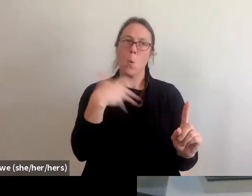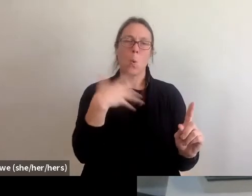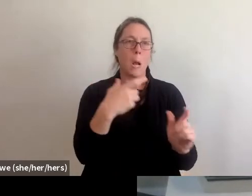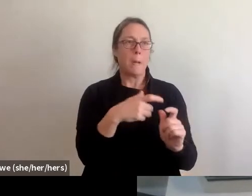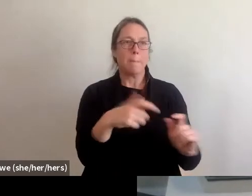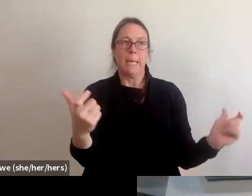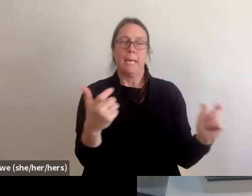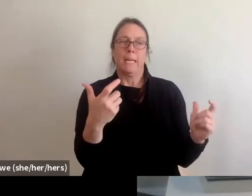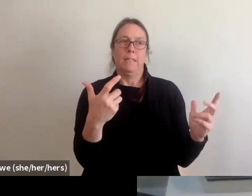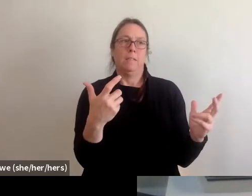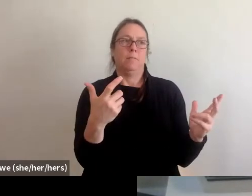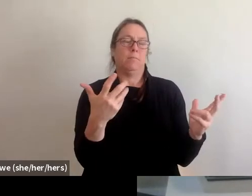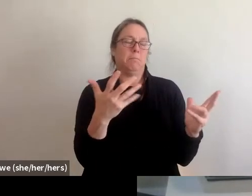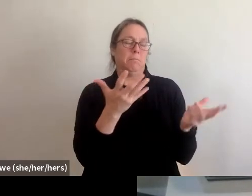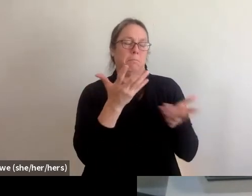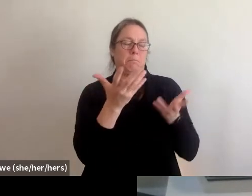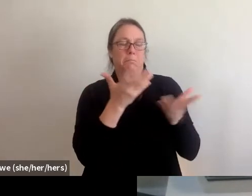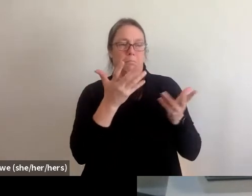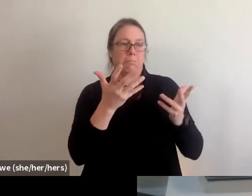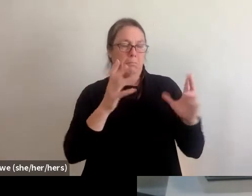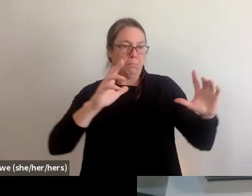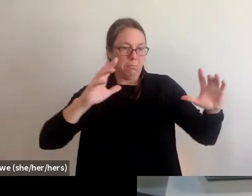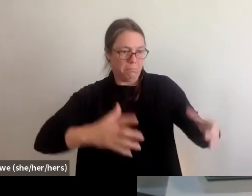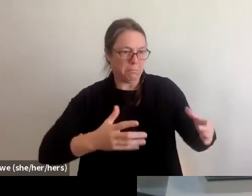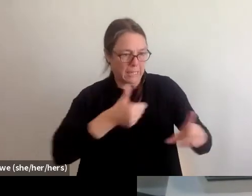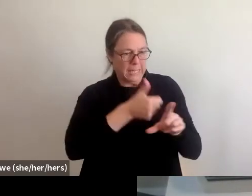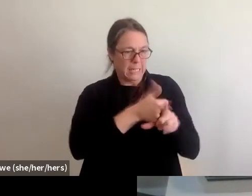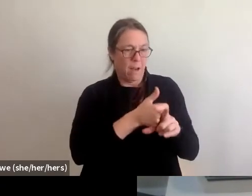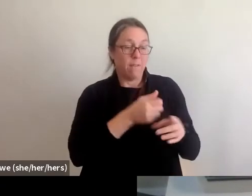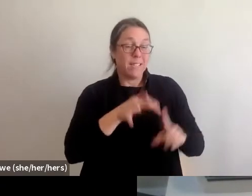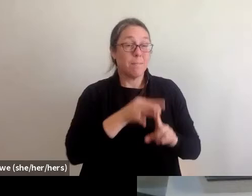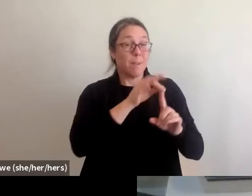especially with accessibility issues for individuals with disabilities limited English proficiency.